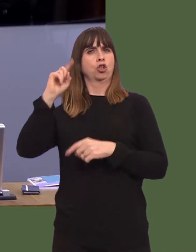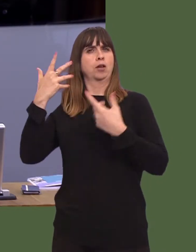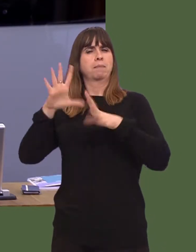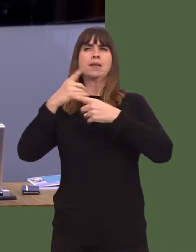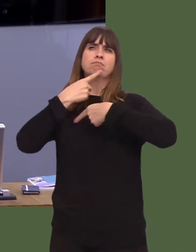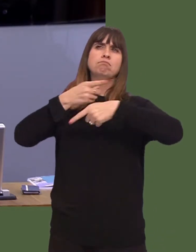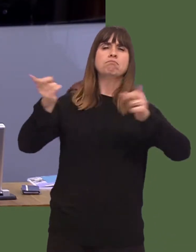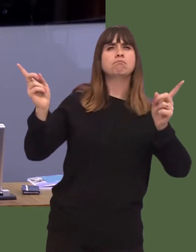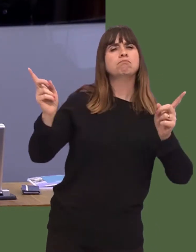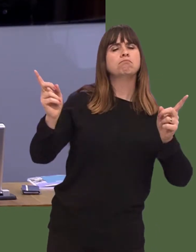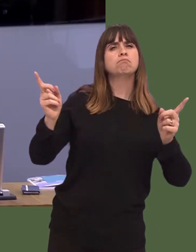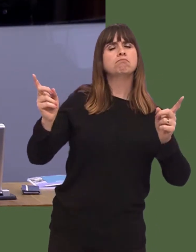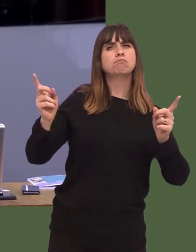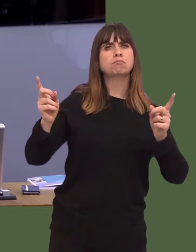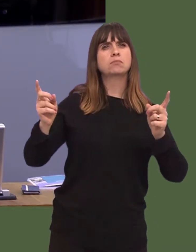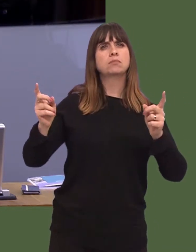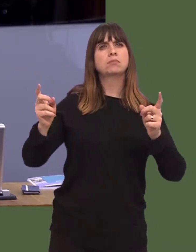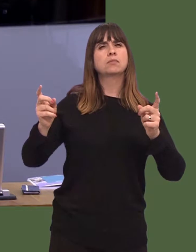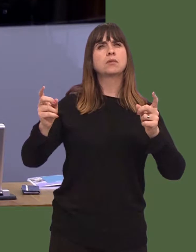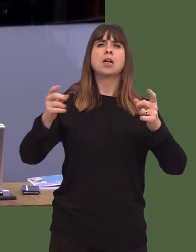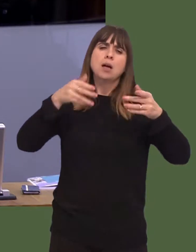moved away from people and more to buildings.